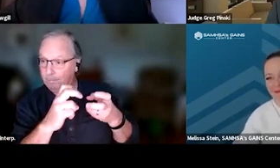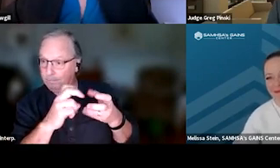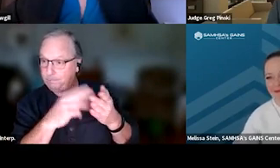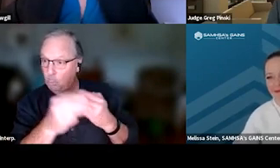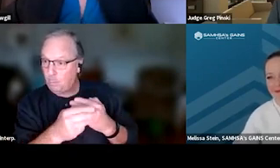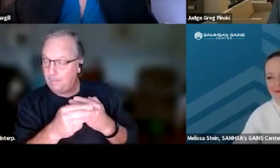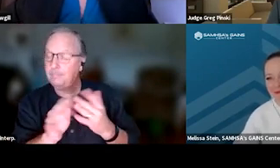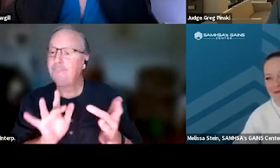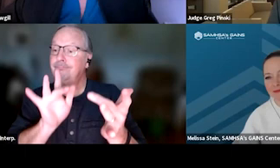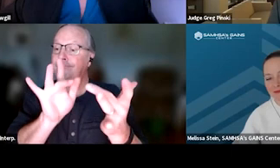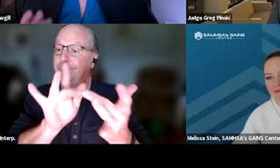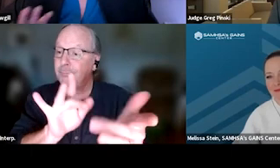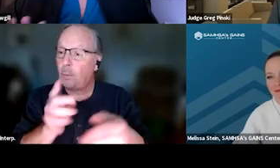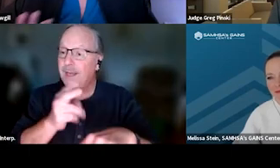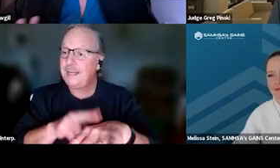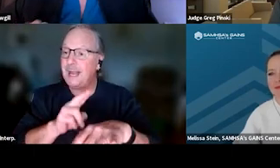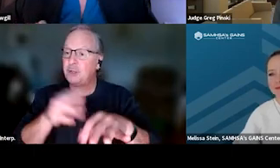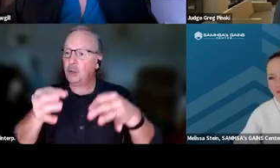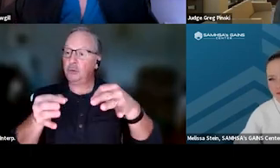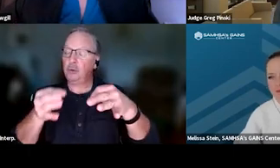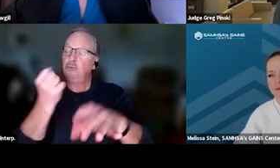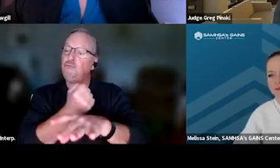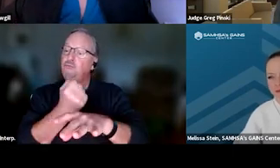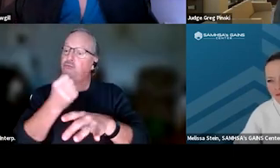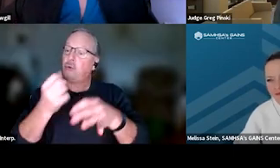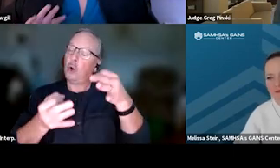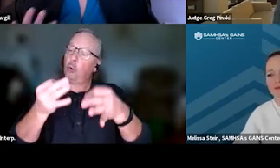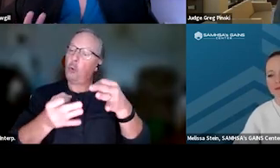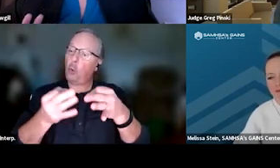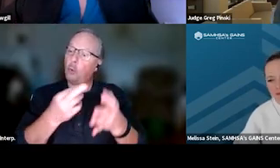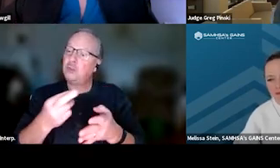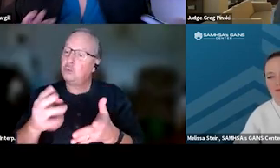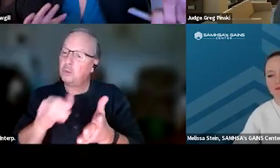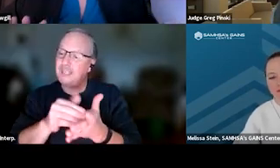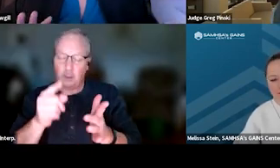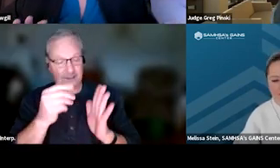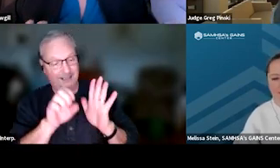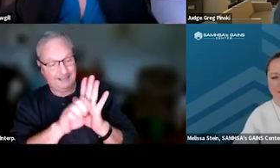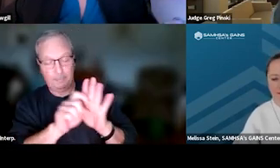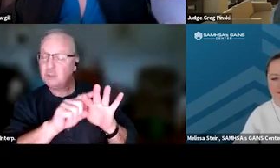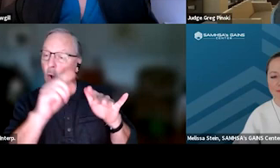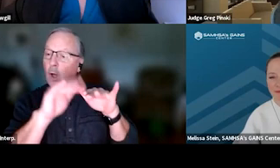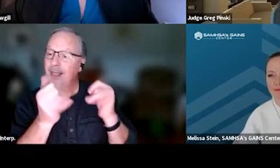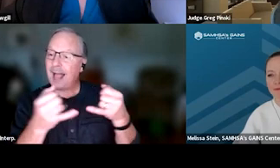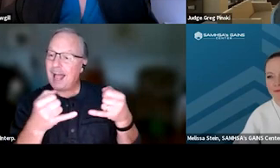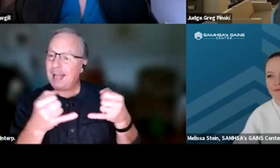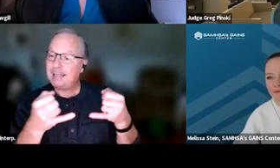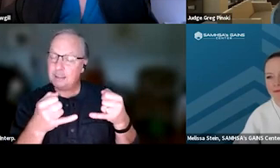go to the National Drug Court Resource Center, there's examples online of different policies and procedures that may have it, and reach out to other teams.